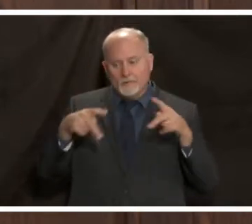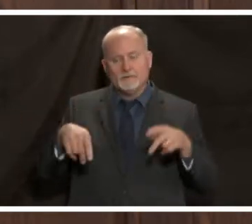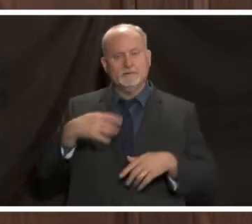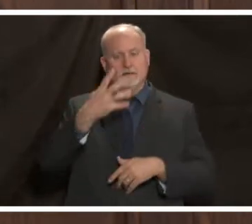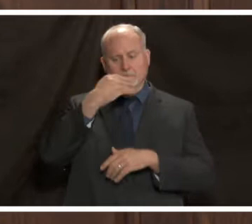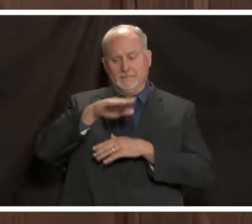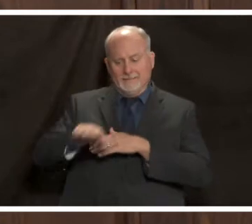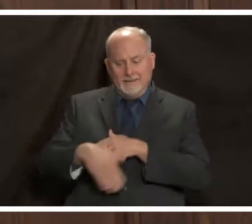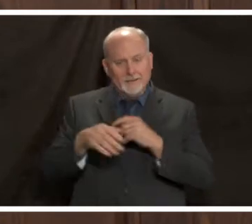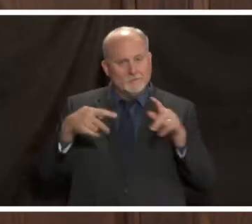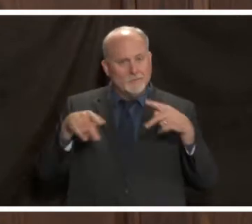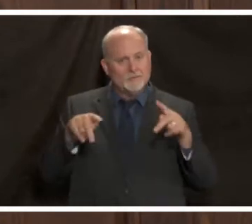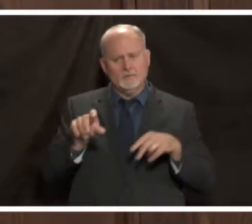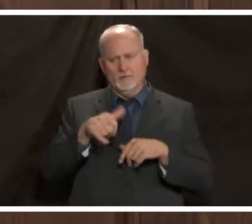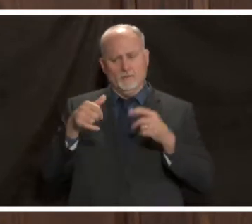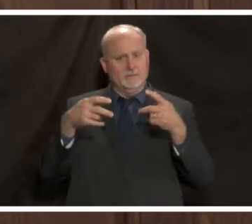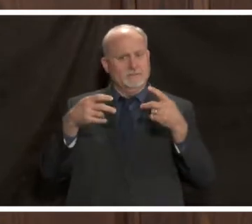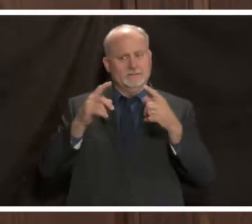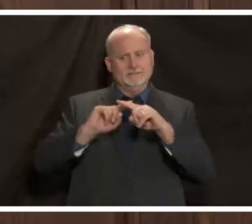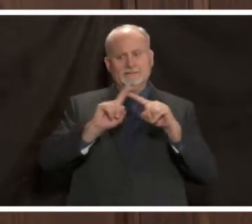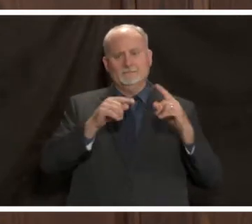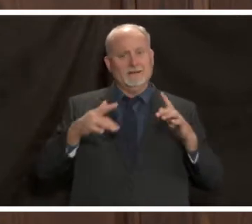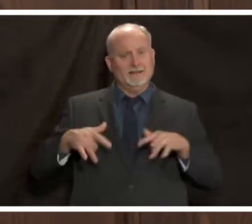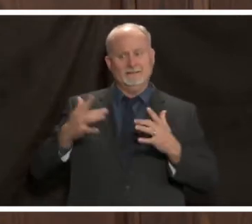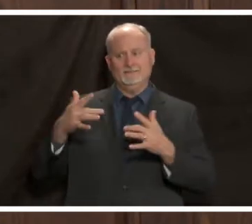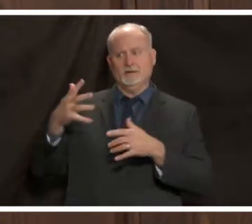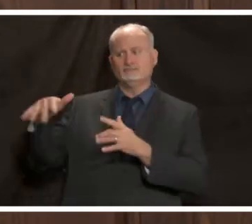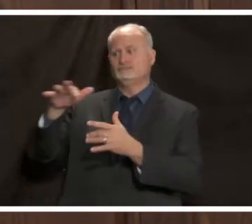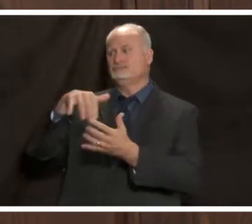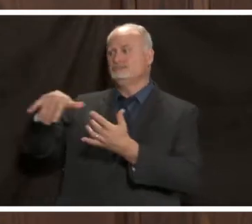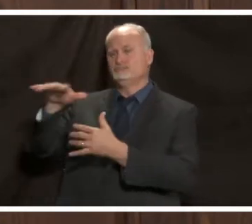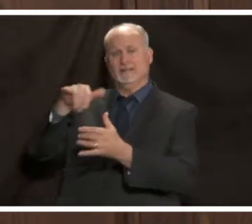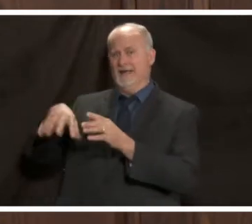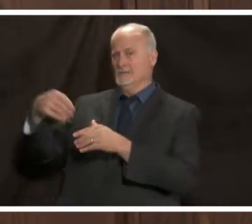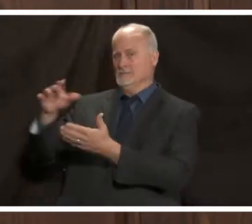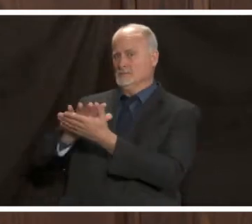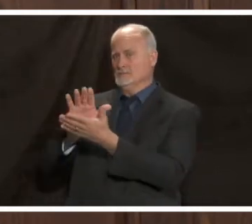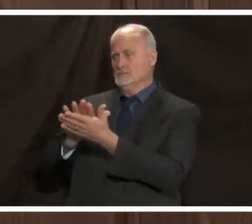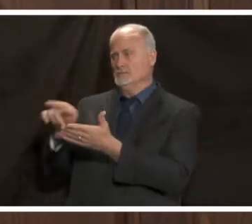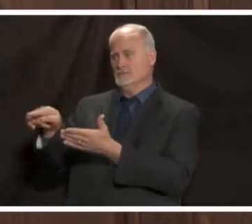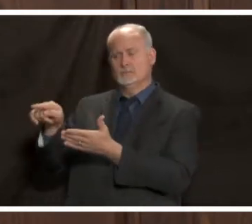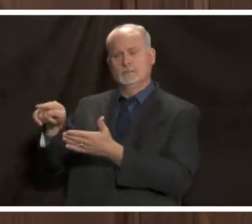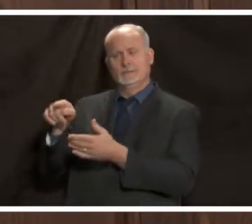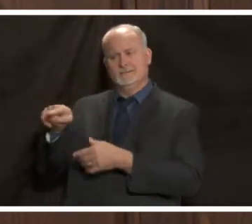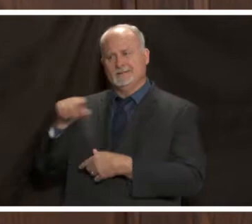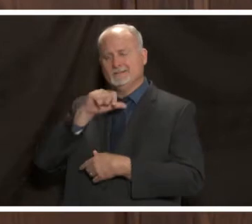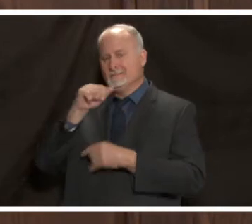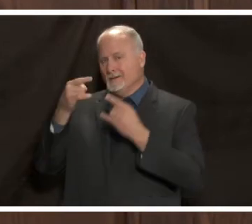and other activities where mask wearing and social distancing are not being practiced